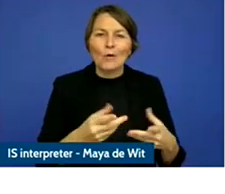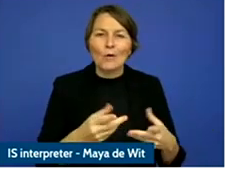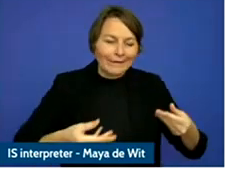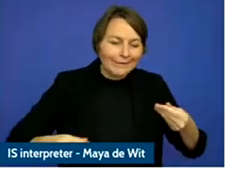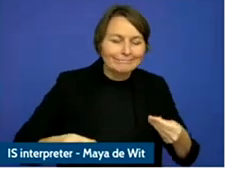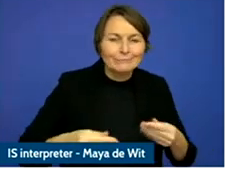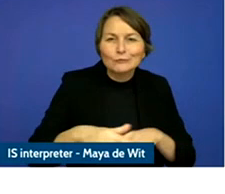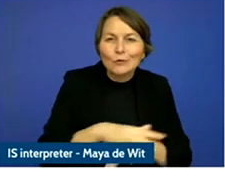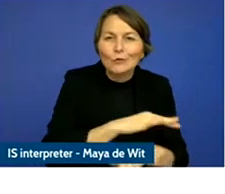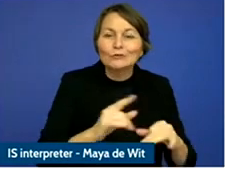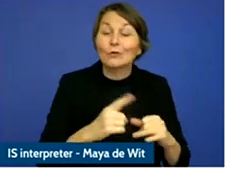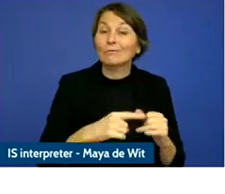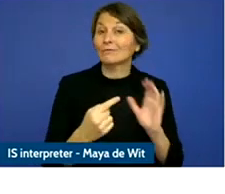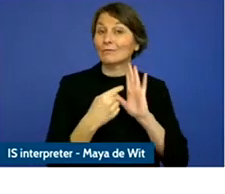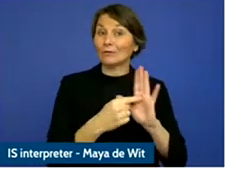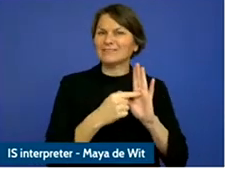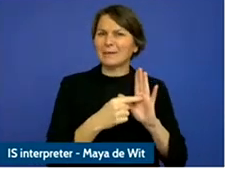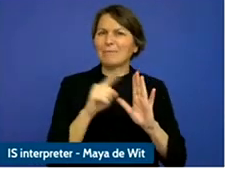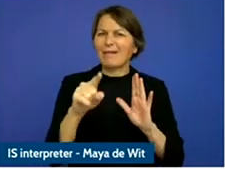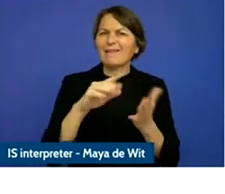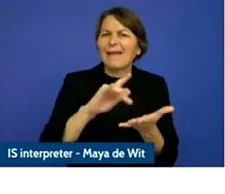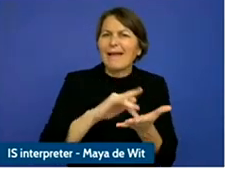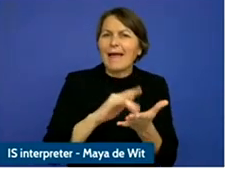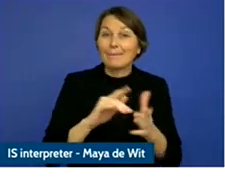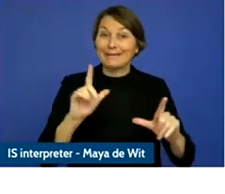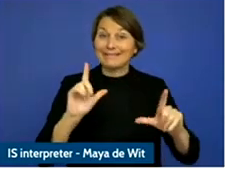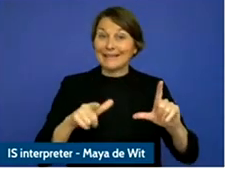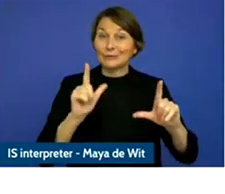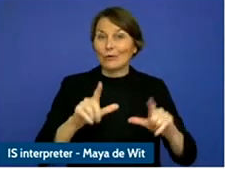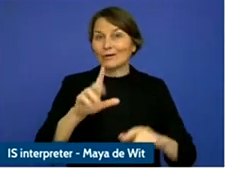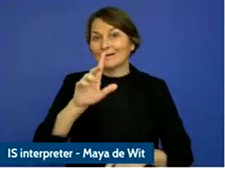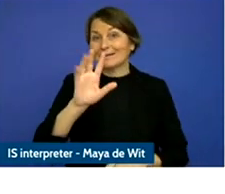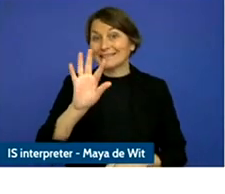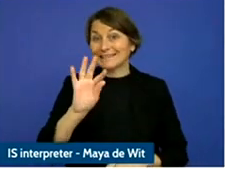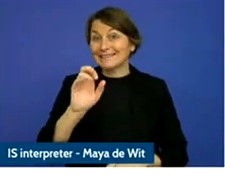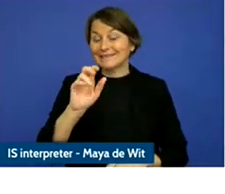or YouTube.